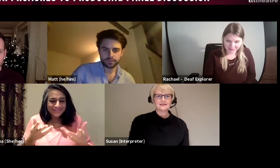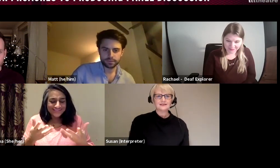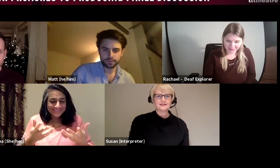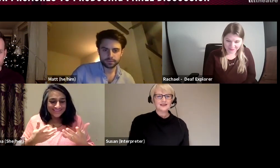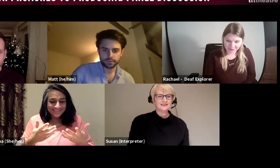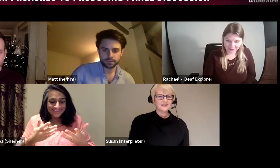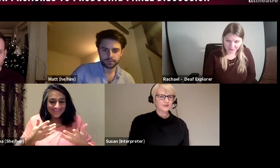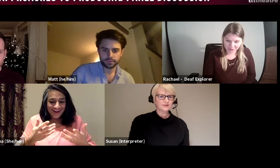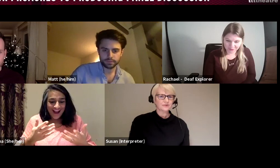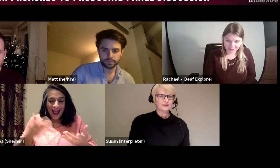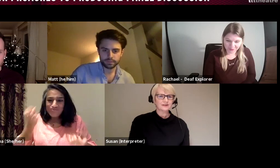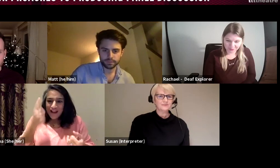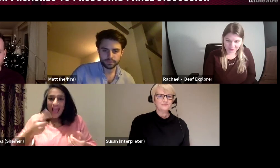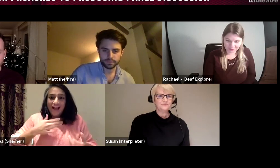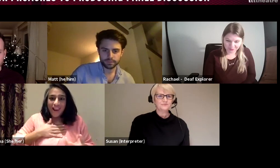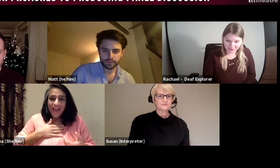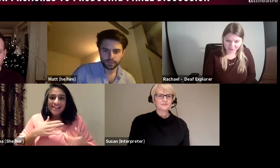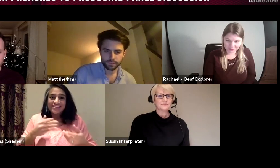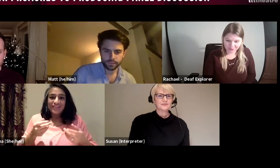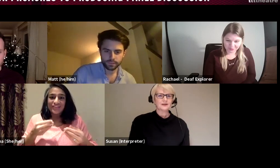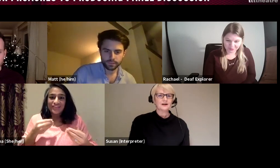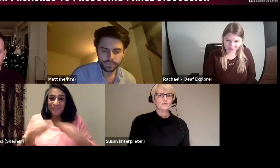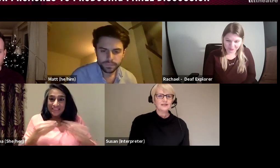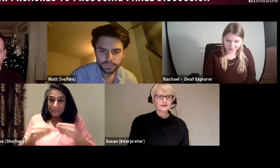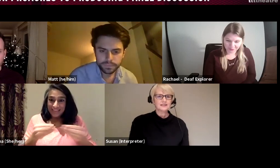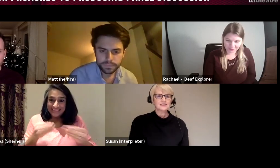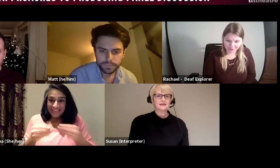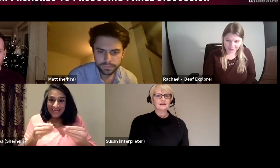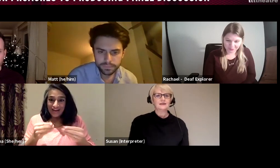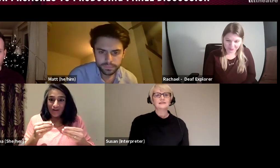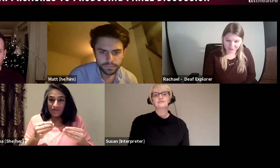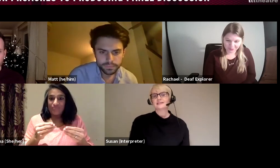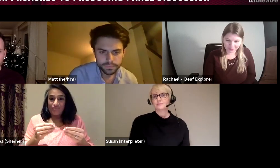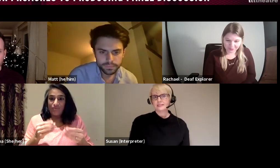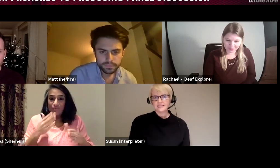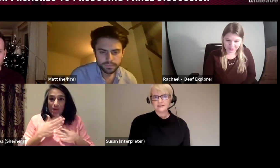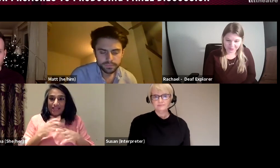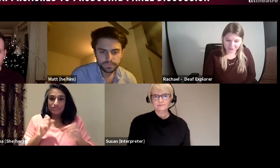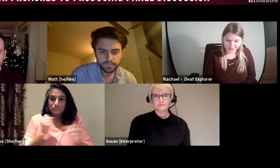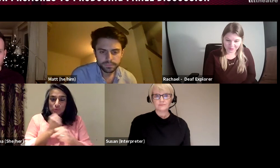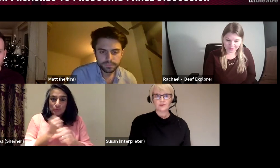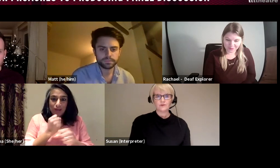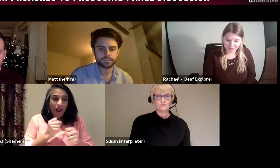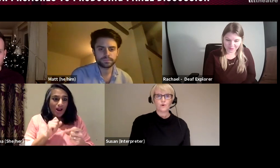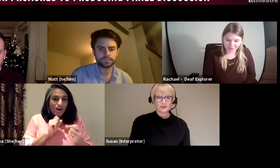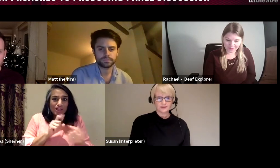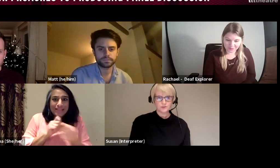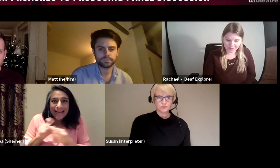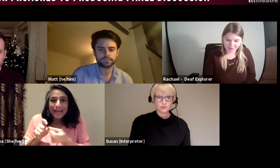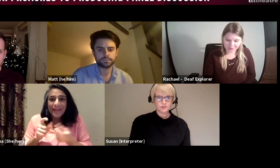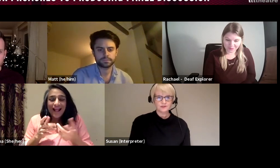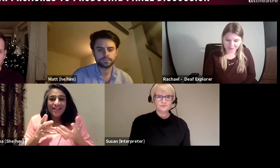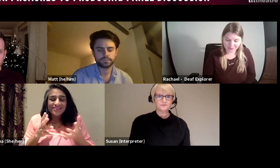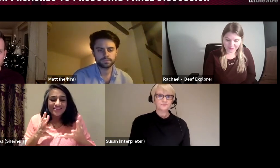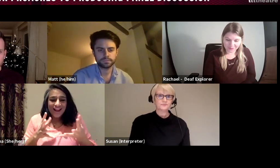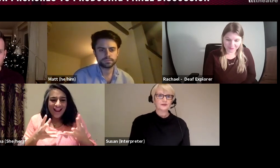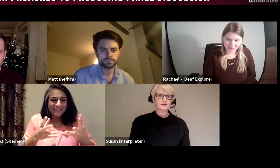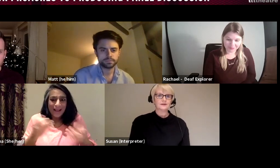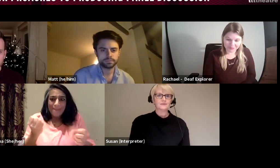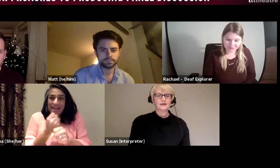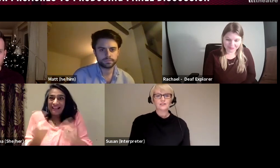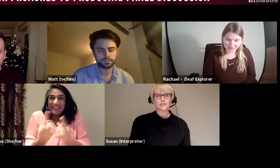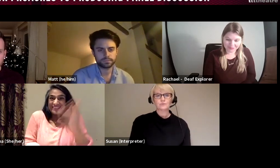I don't know. I realised that I liked the flexibility of working as a producer, I could do